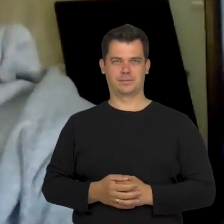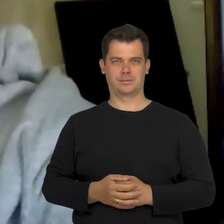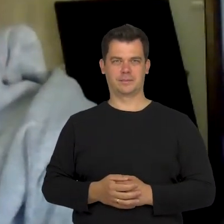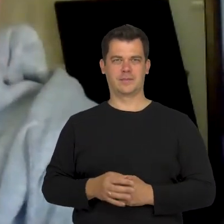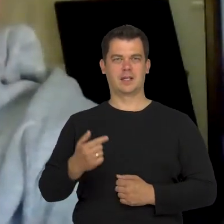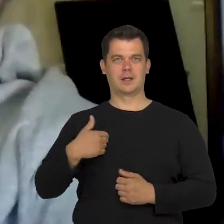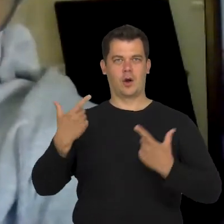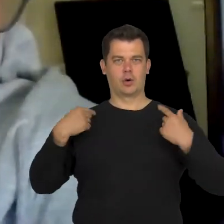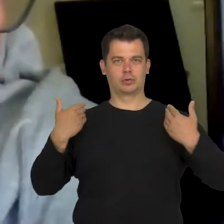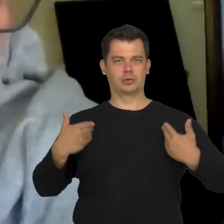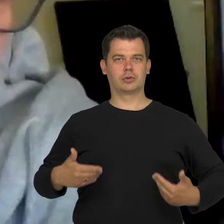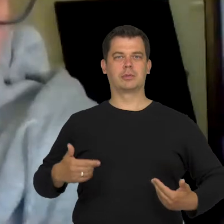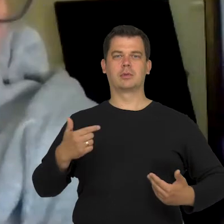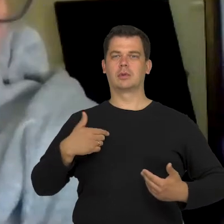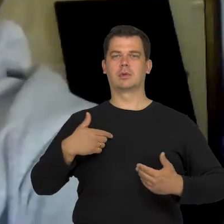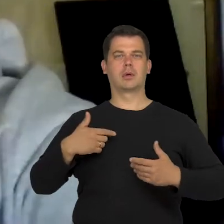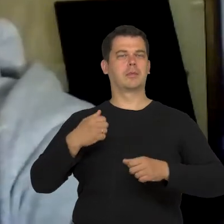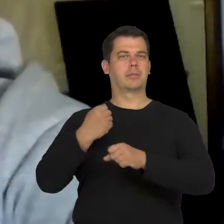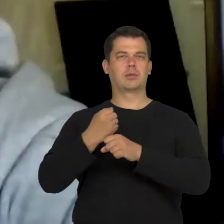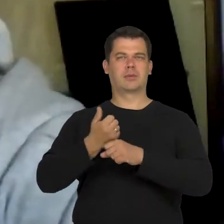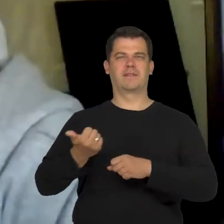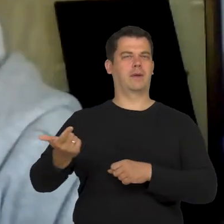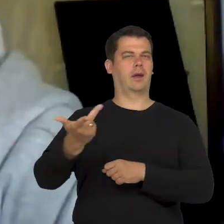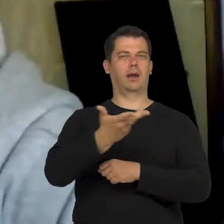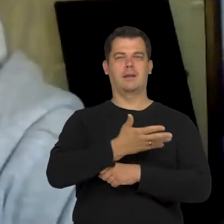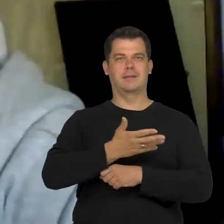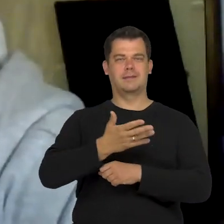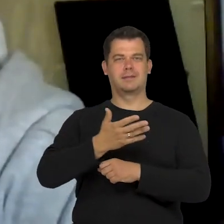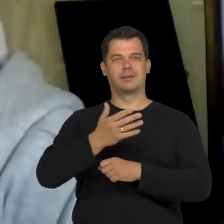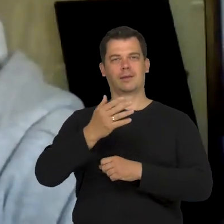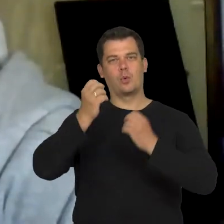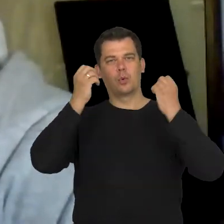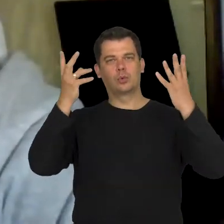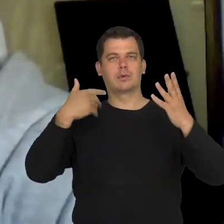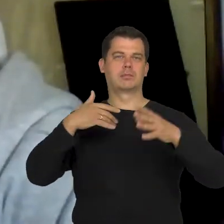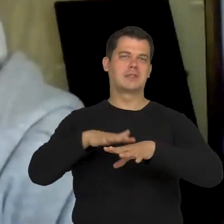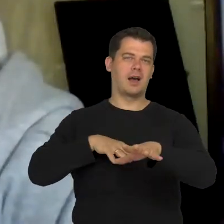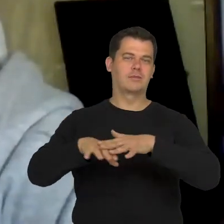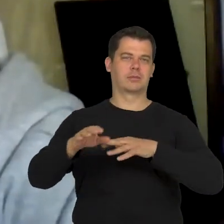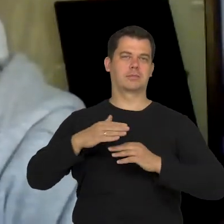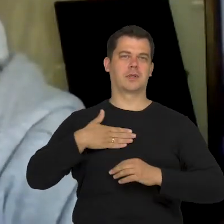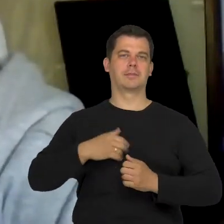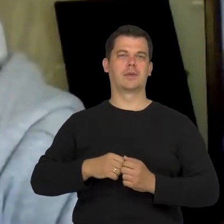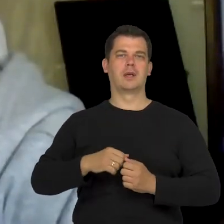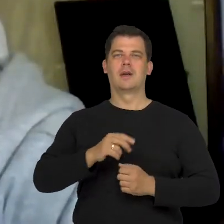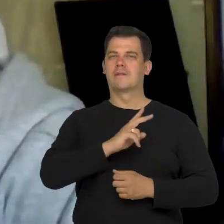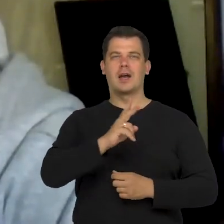who works in various cultural institutions, due to my profession. In all cultural institutions